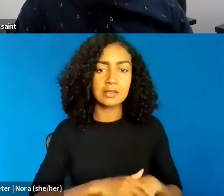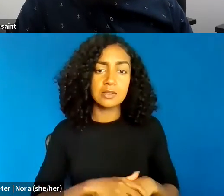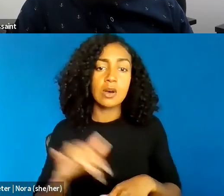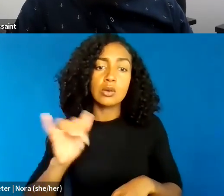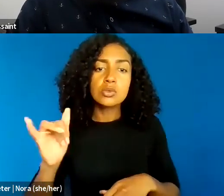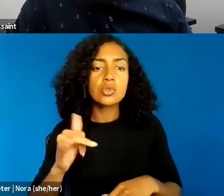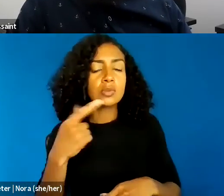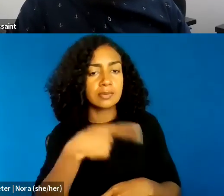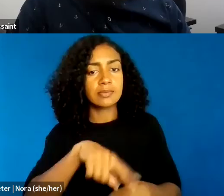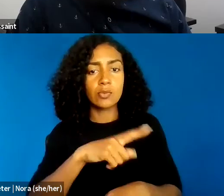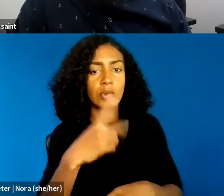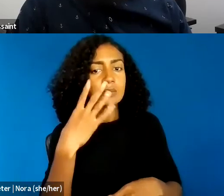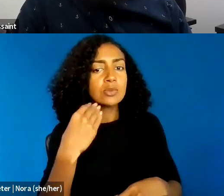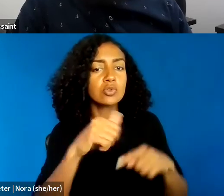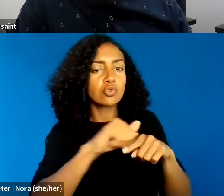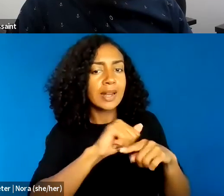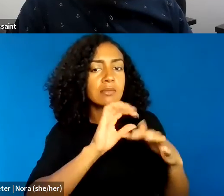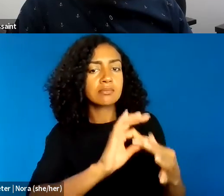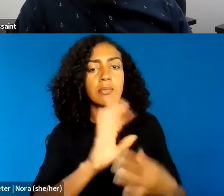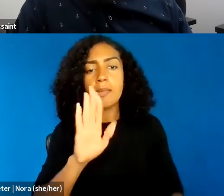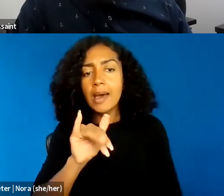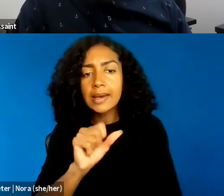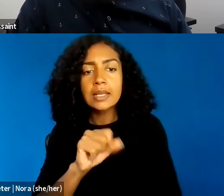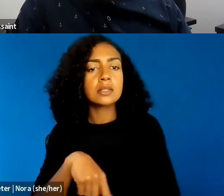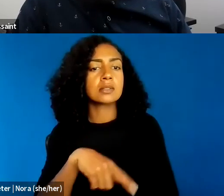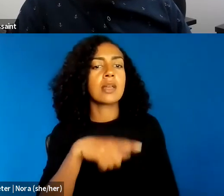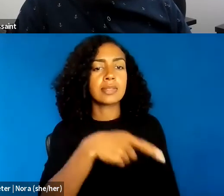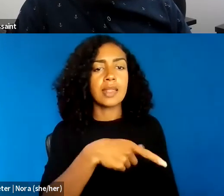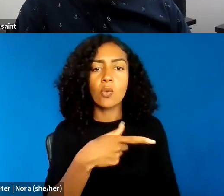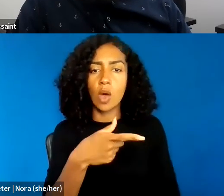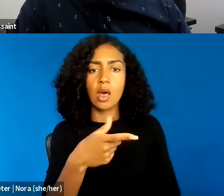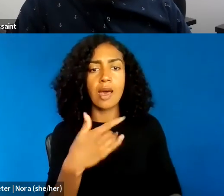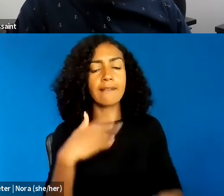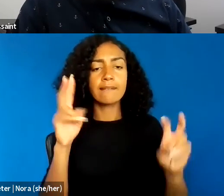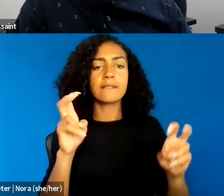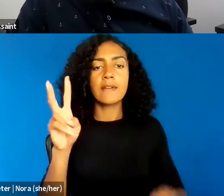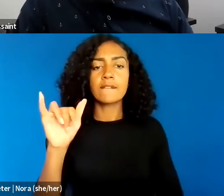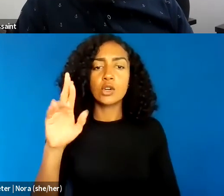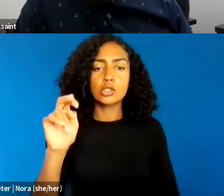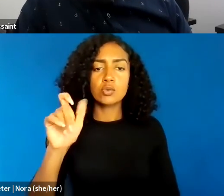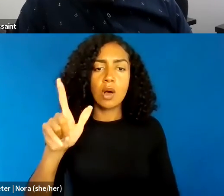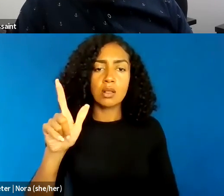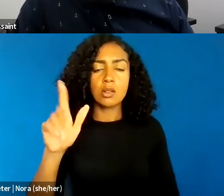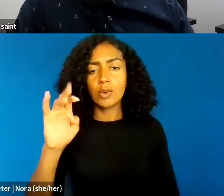That being said, I don't mean to suggest that I think if you add